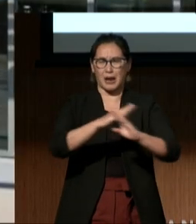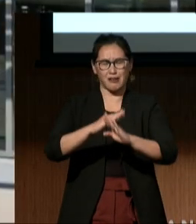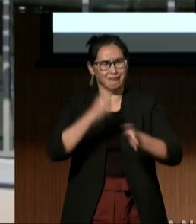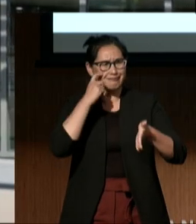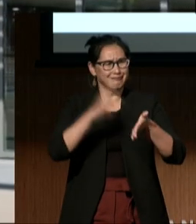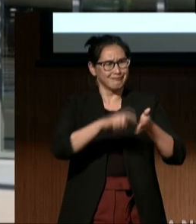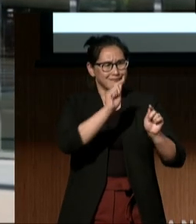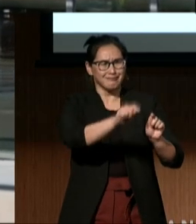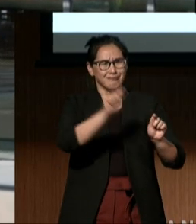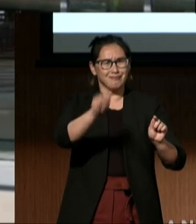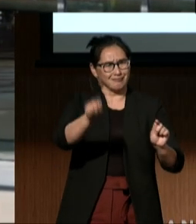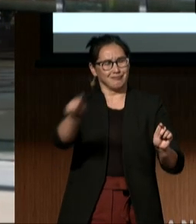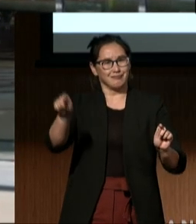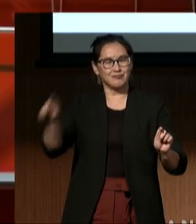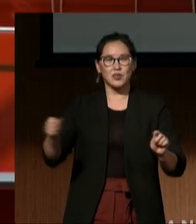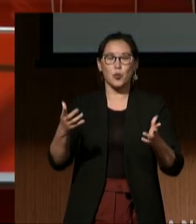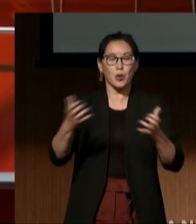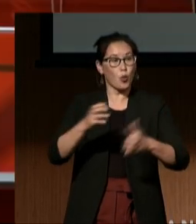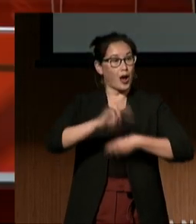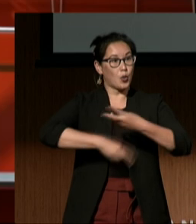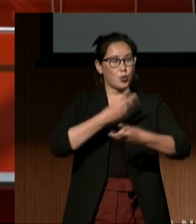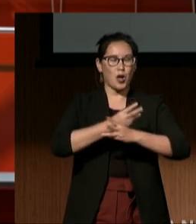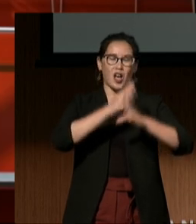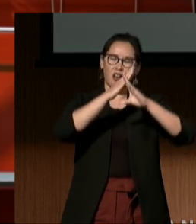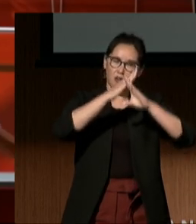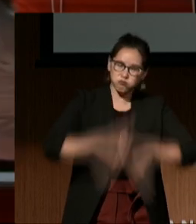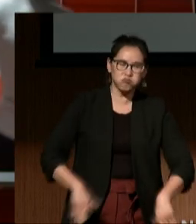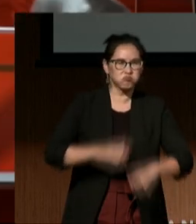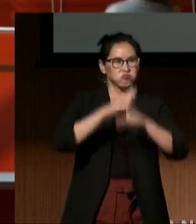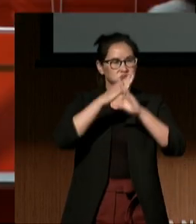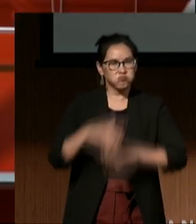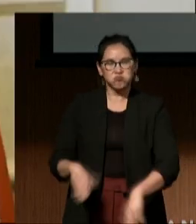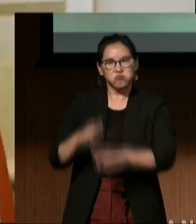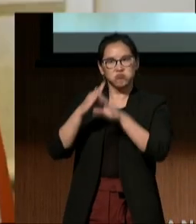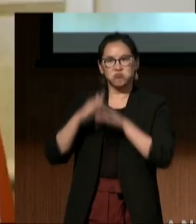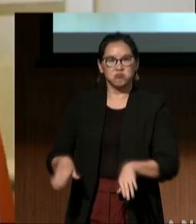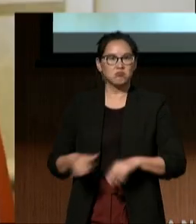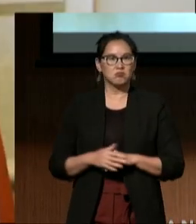that doesn't have those barriers, where the default is not having a barrier